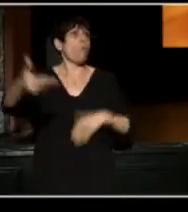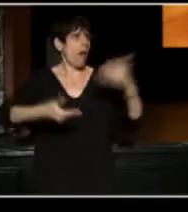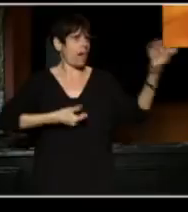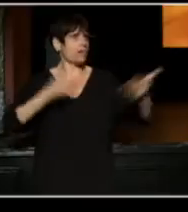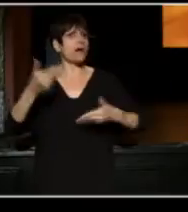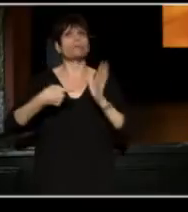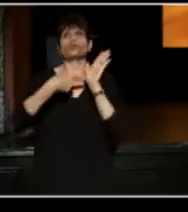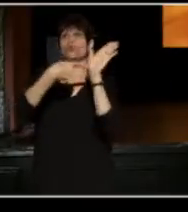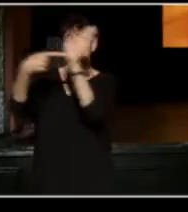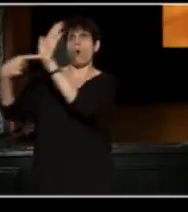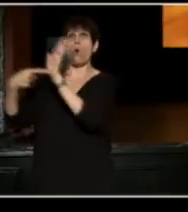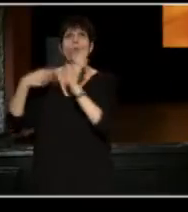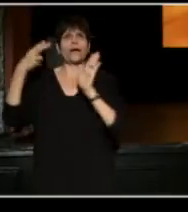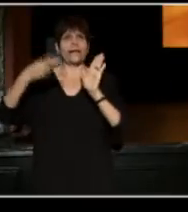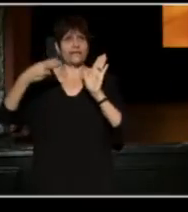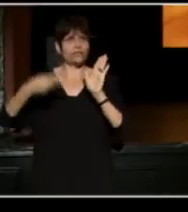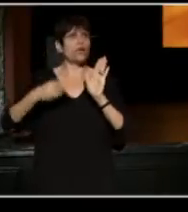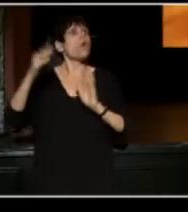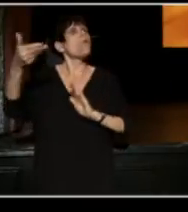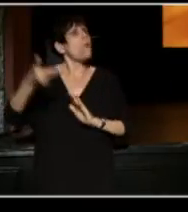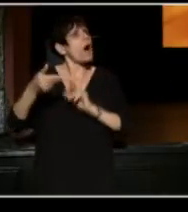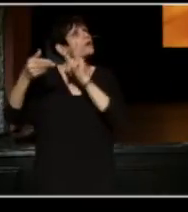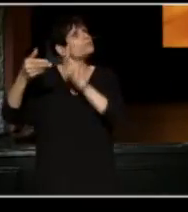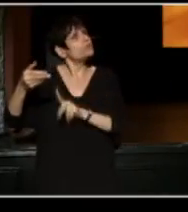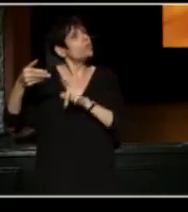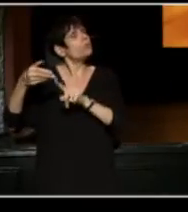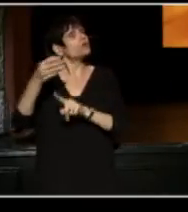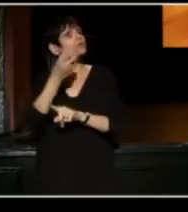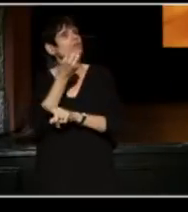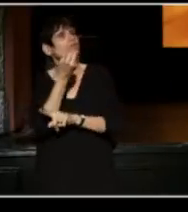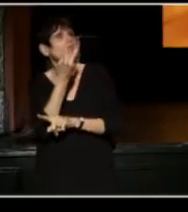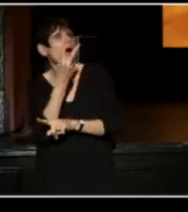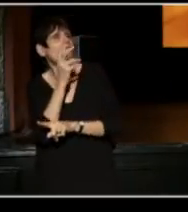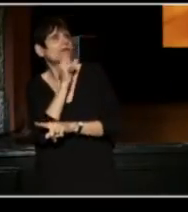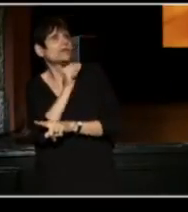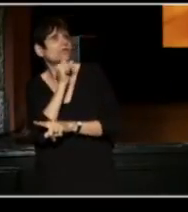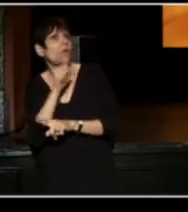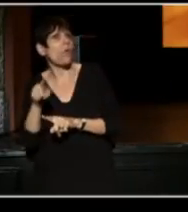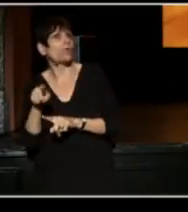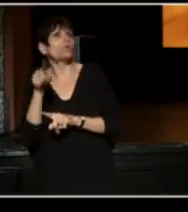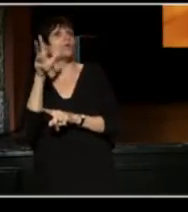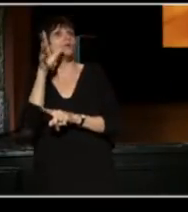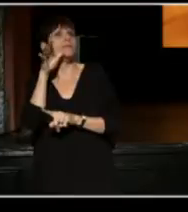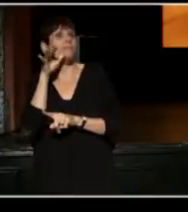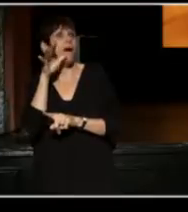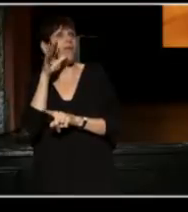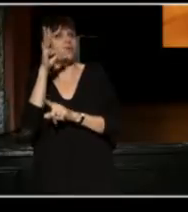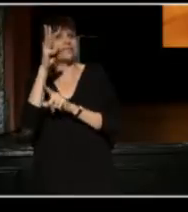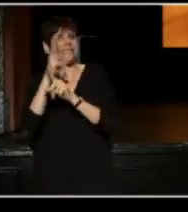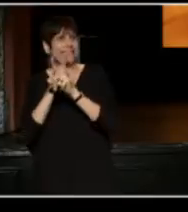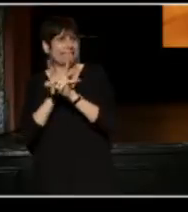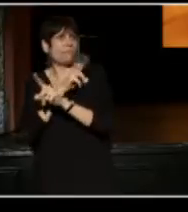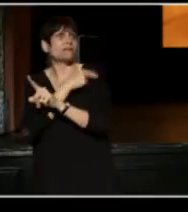You said welcome to a person who was 12 years old, whose mother spent 6 months in the hospital